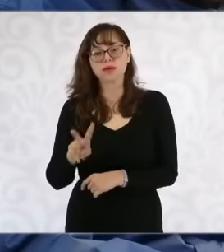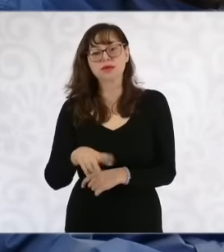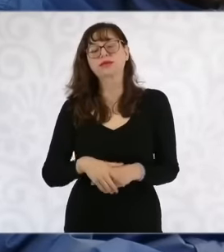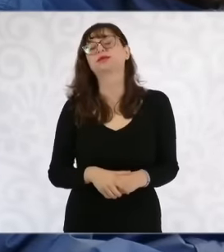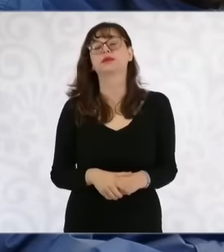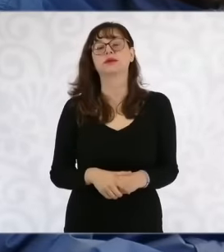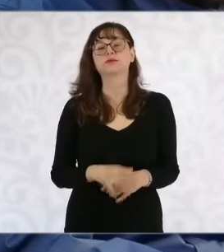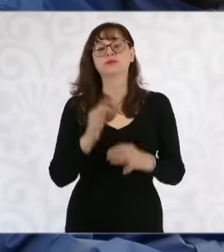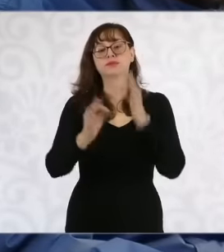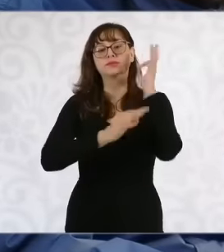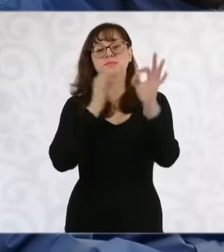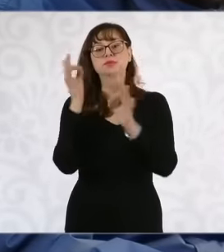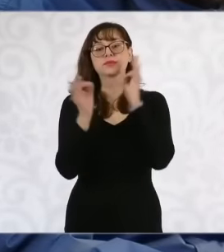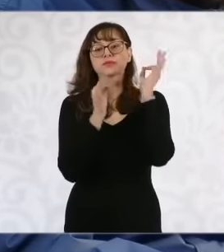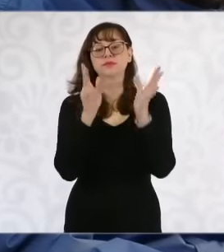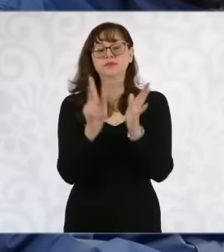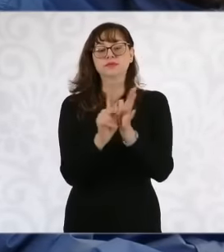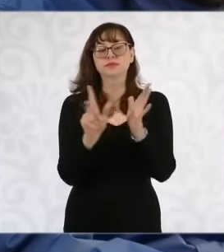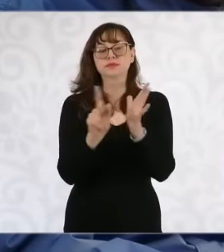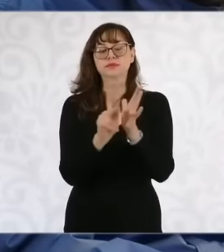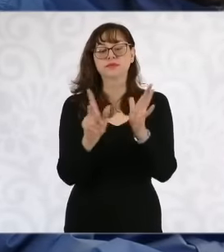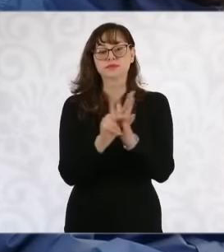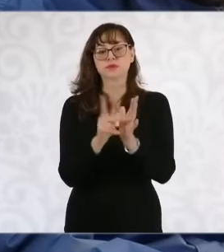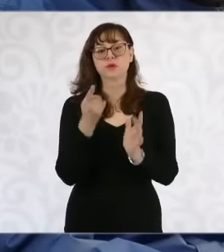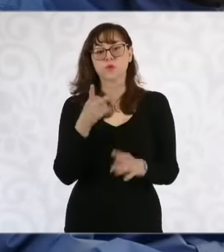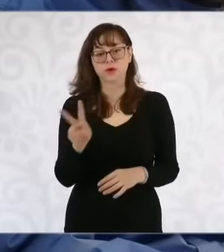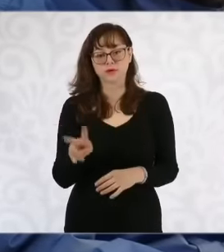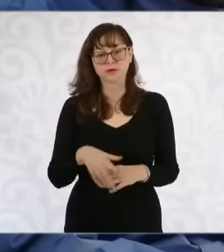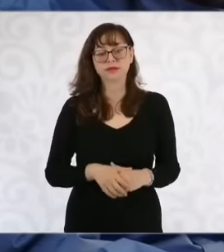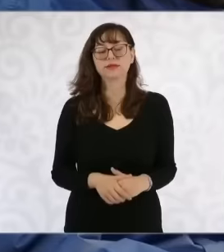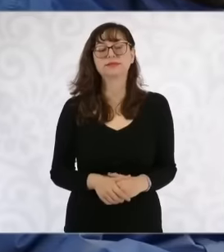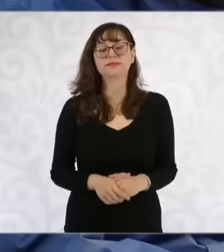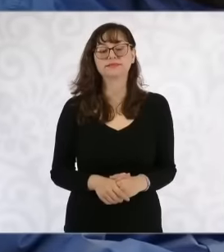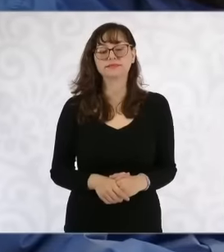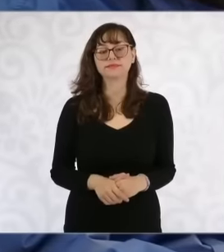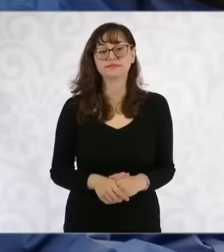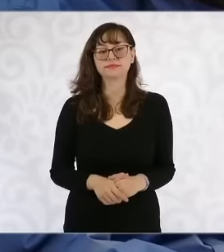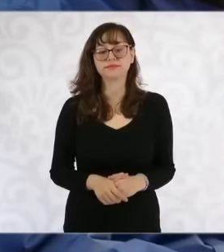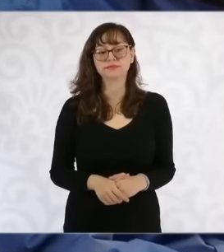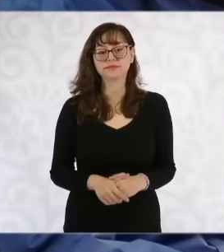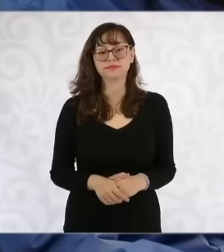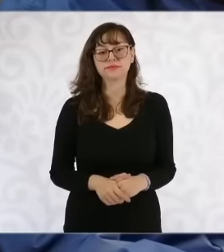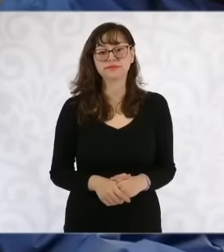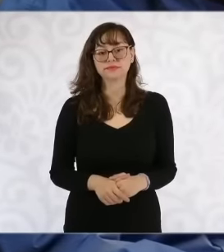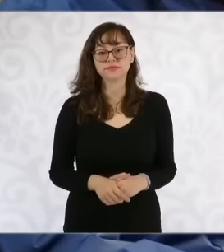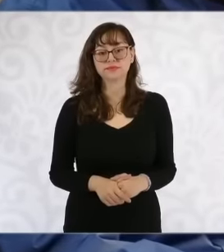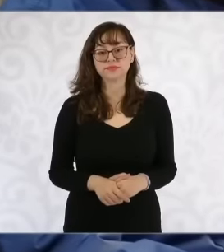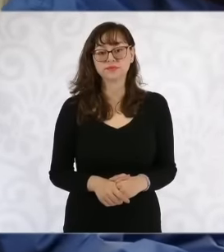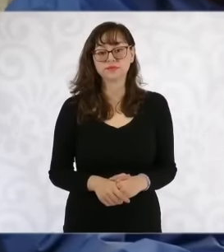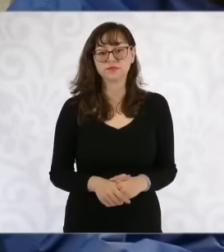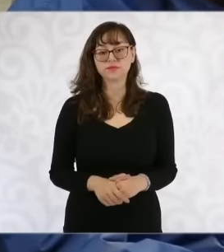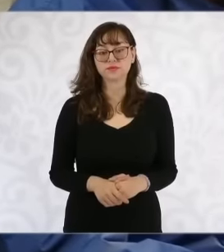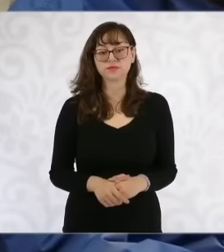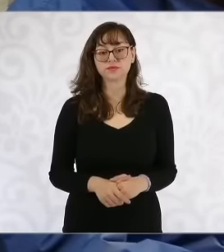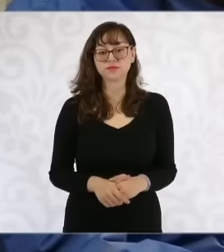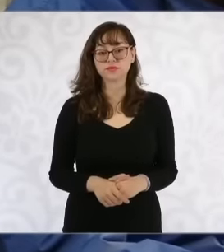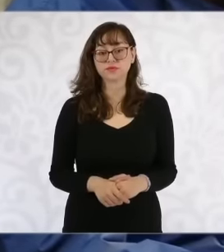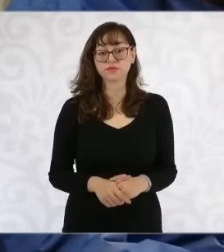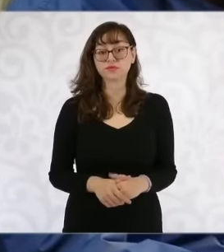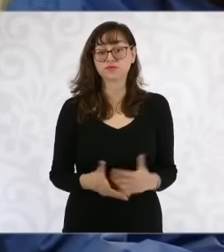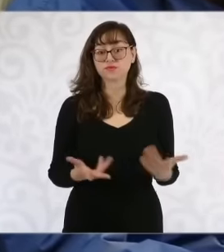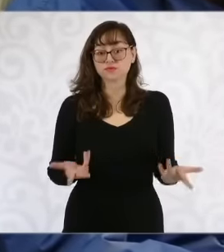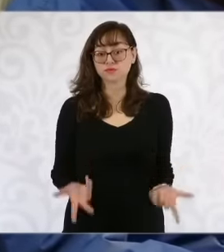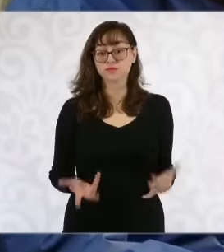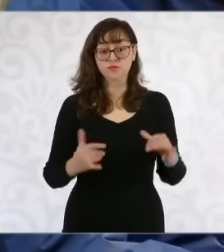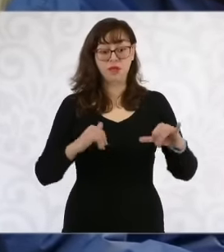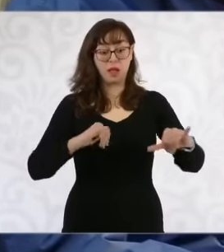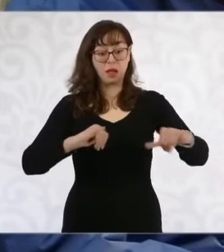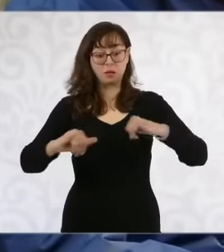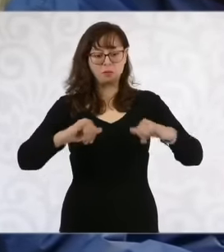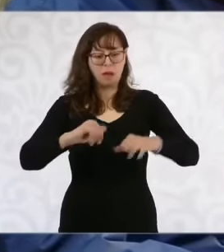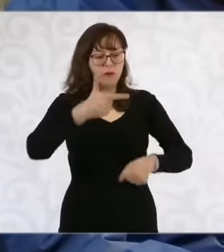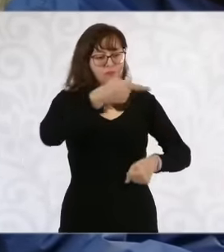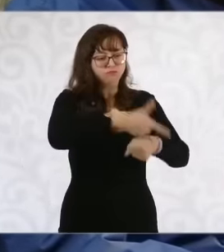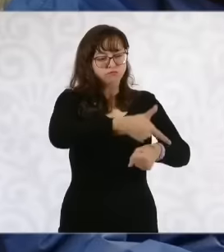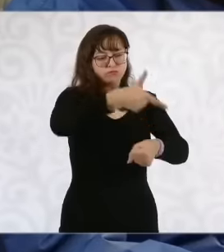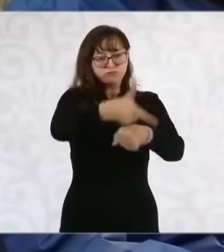journalistic network of Puerto Vallarta eh the Risk Atlas is a document that Normally they do not